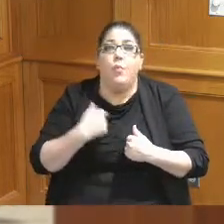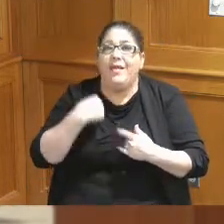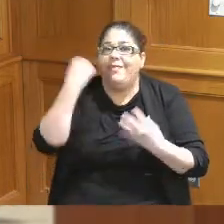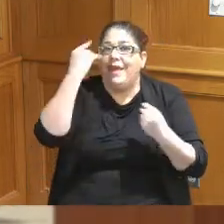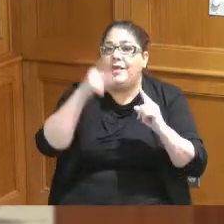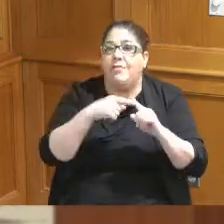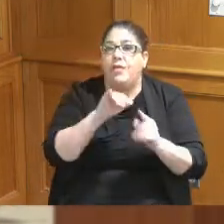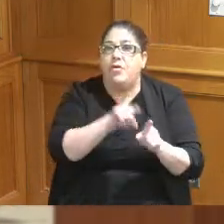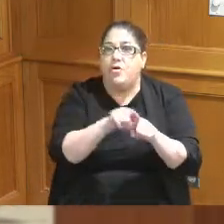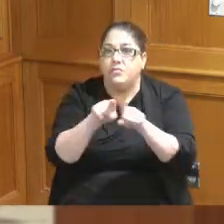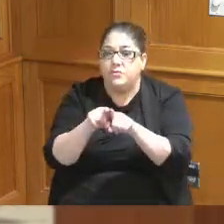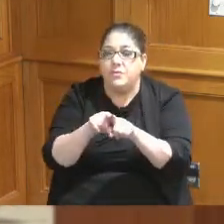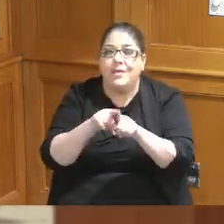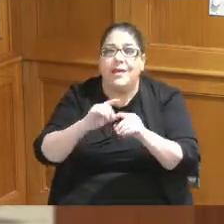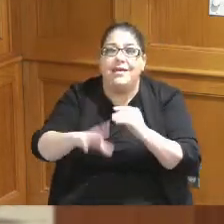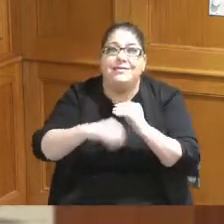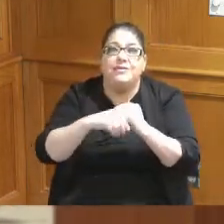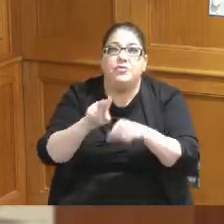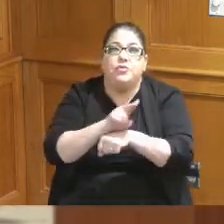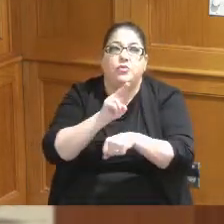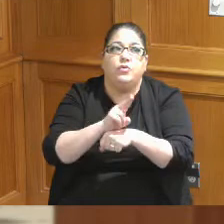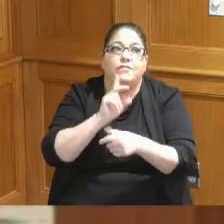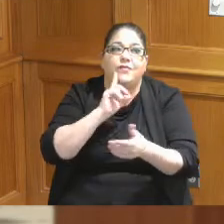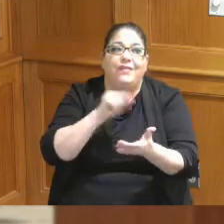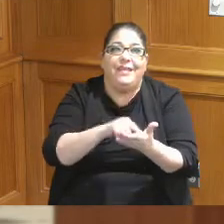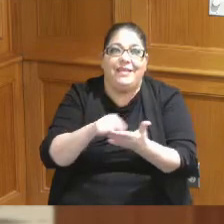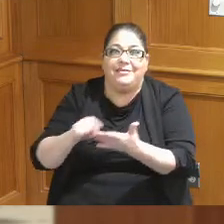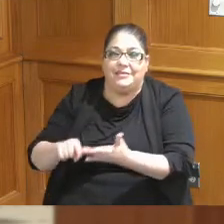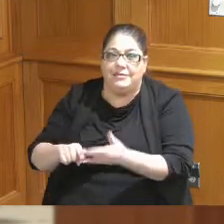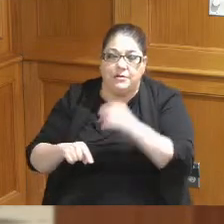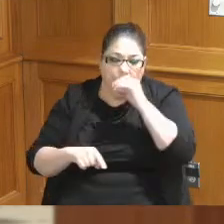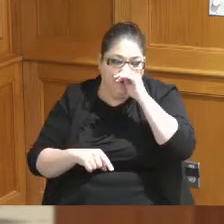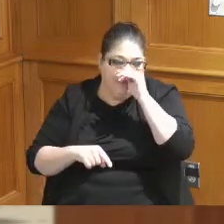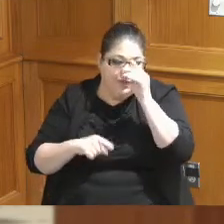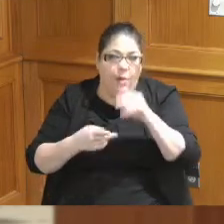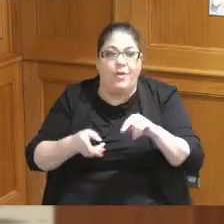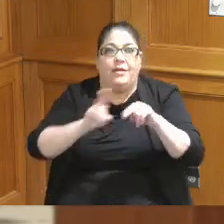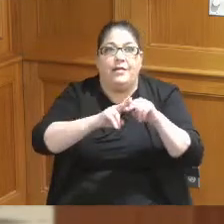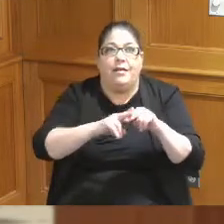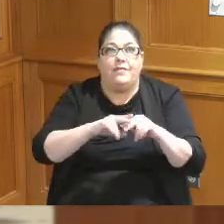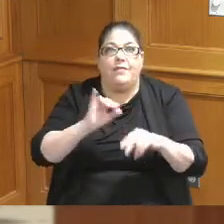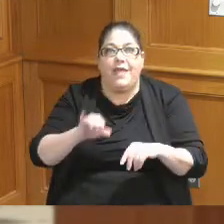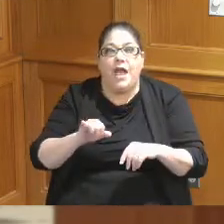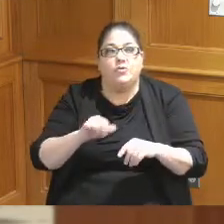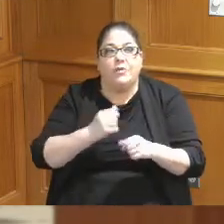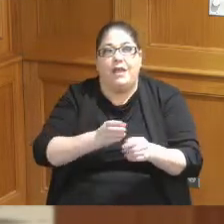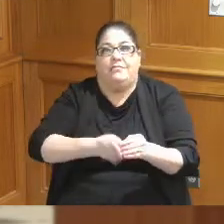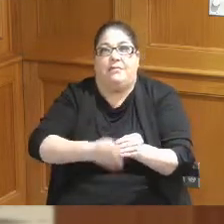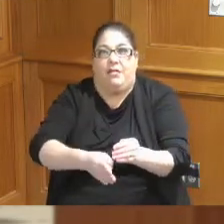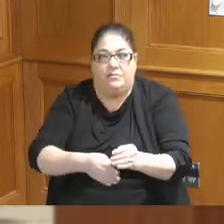additional user fees in that area that can enhance the borrowing to get this done so there is a plan